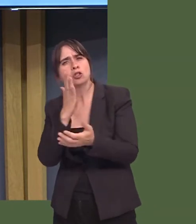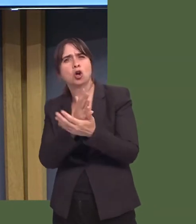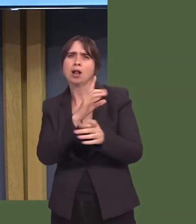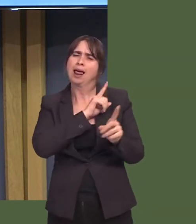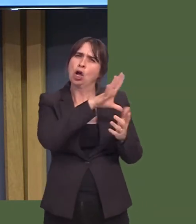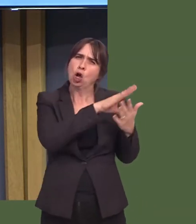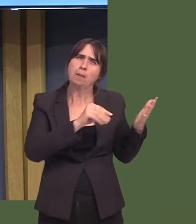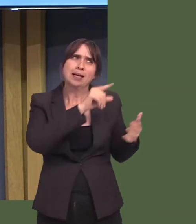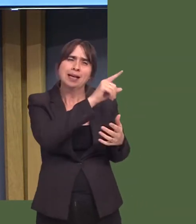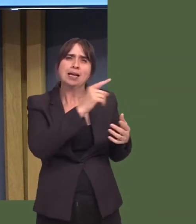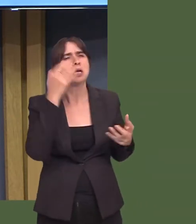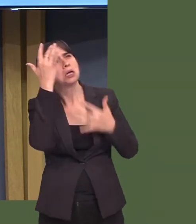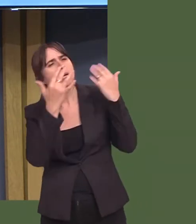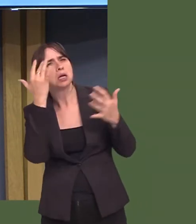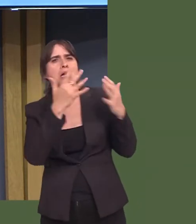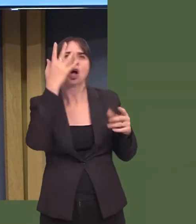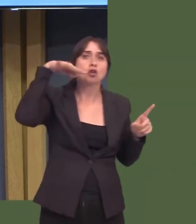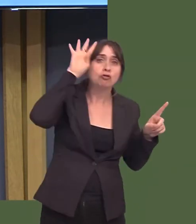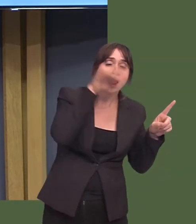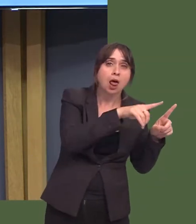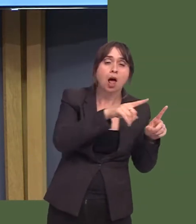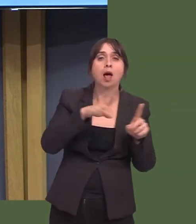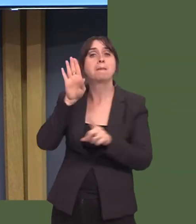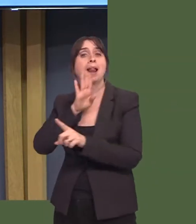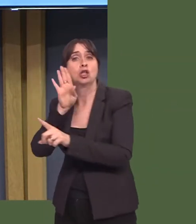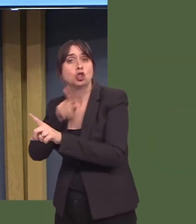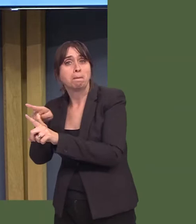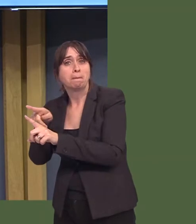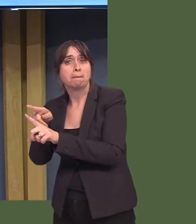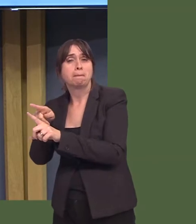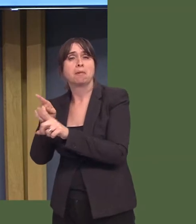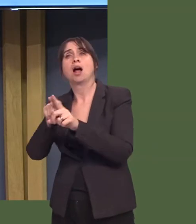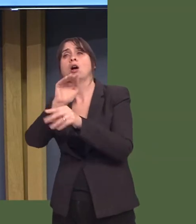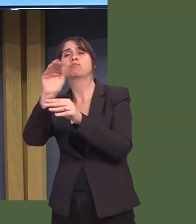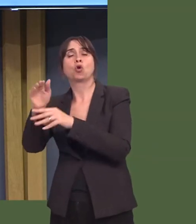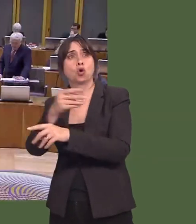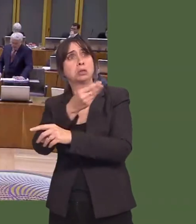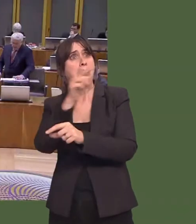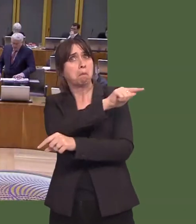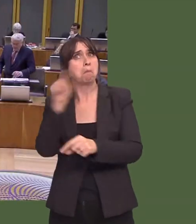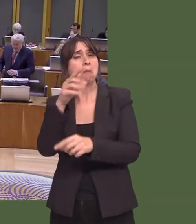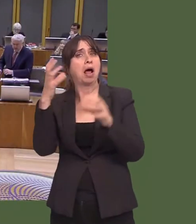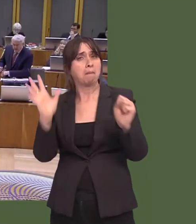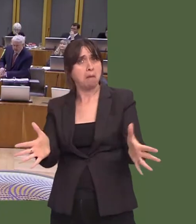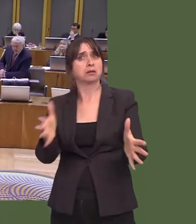and Belgium is taken into full account, and that of other countries where that civic obligation has been enshrined in law? Carwyn Jones: We will consider that.